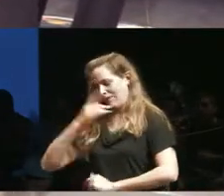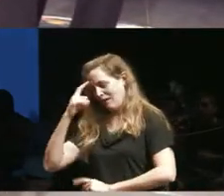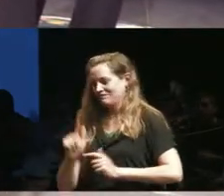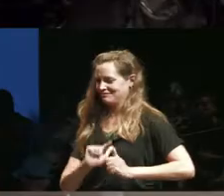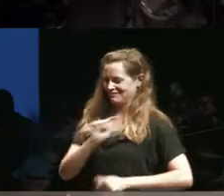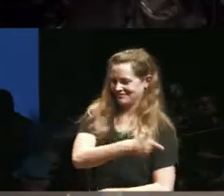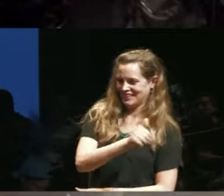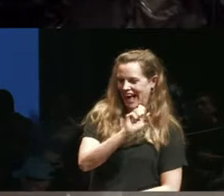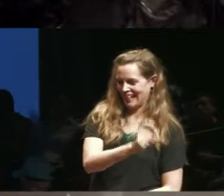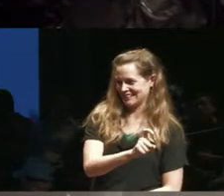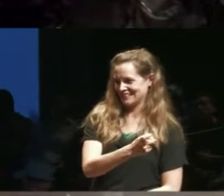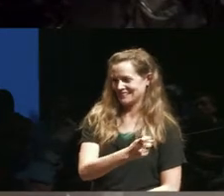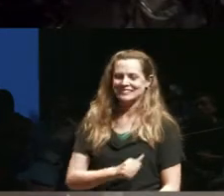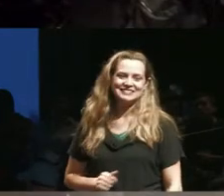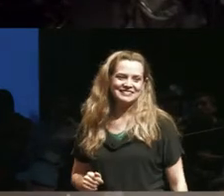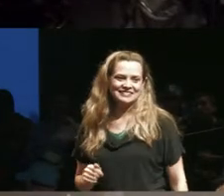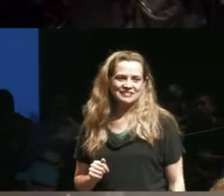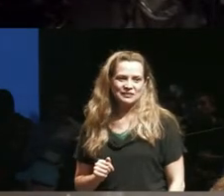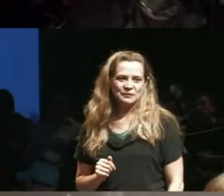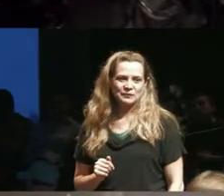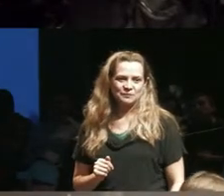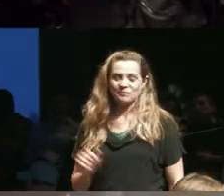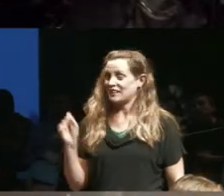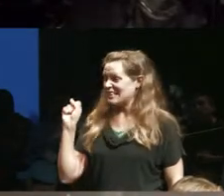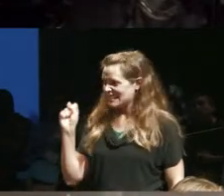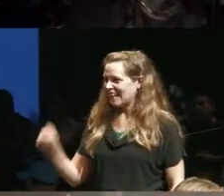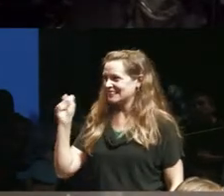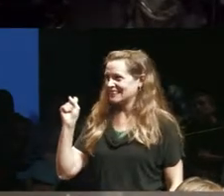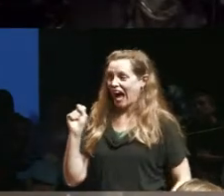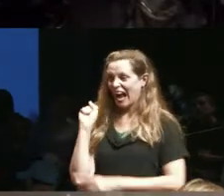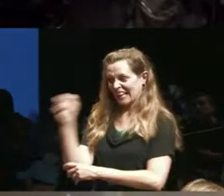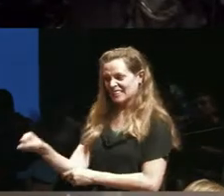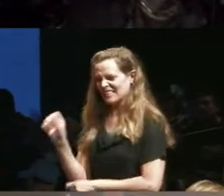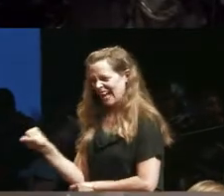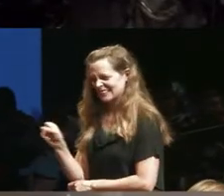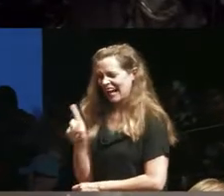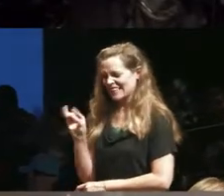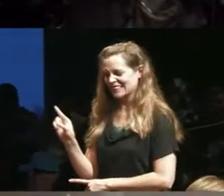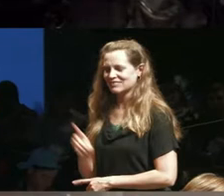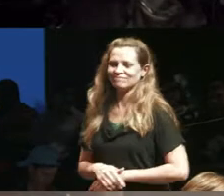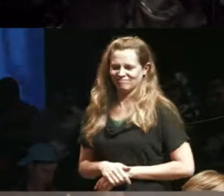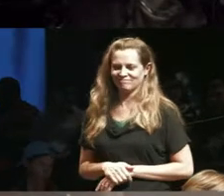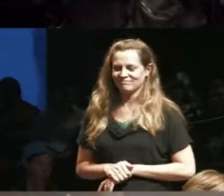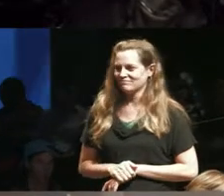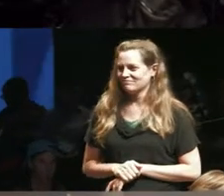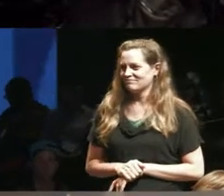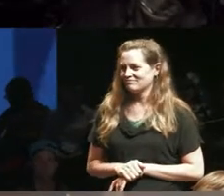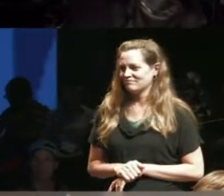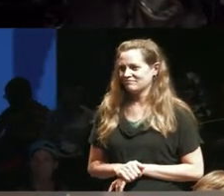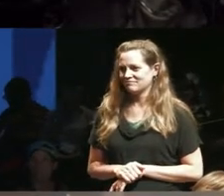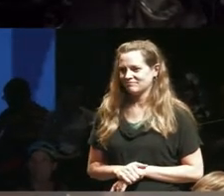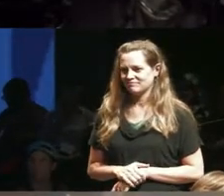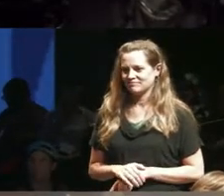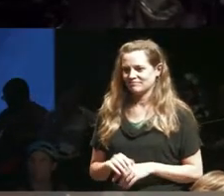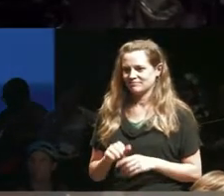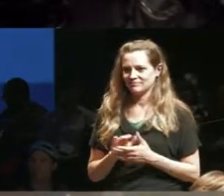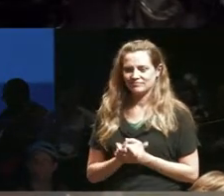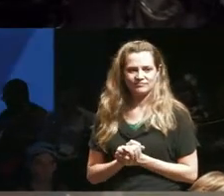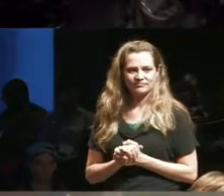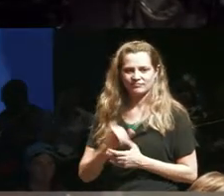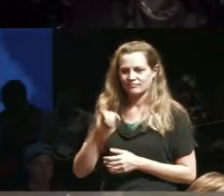thank you yes I did lean in this is Alex speaking I was at Jessica Walken who was